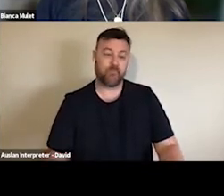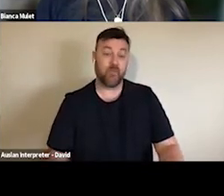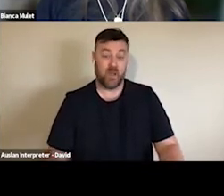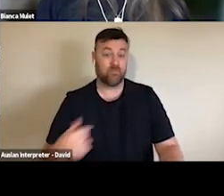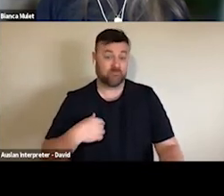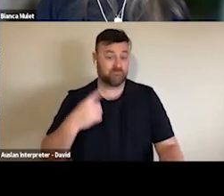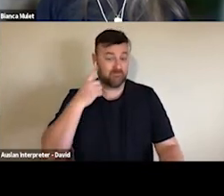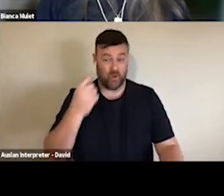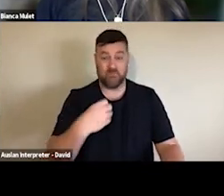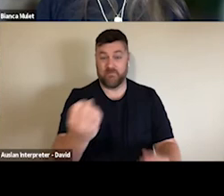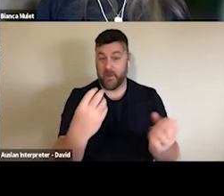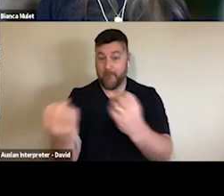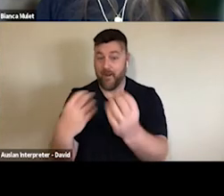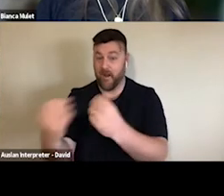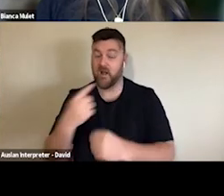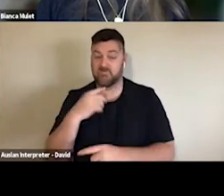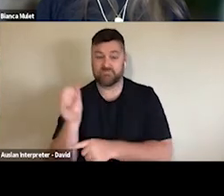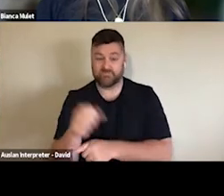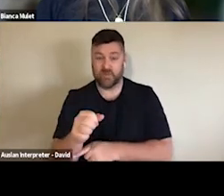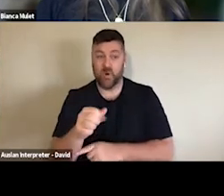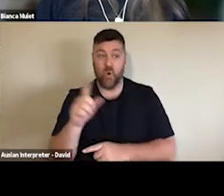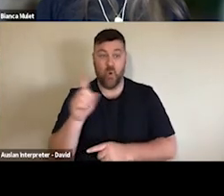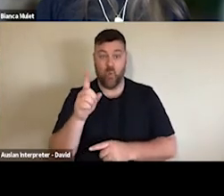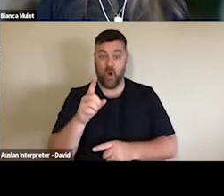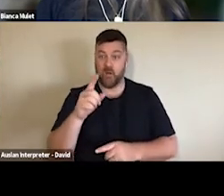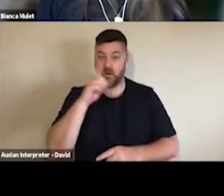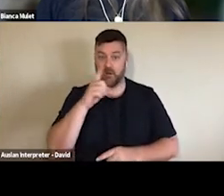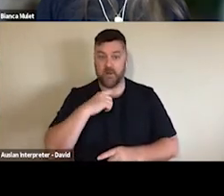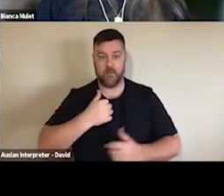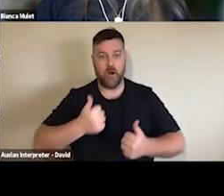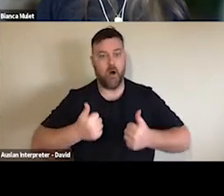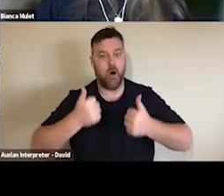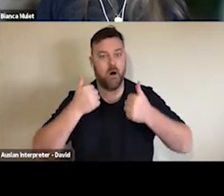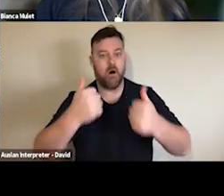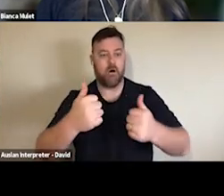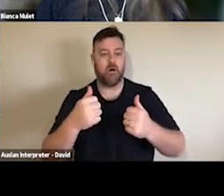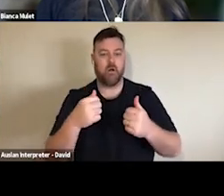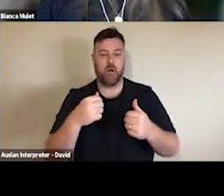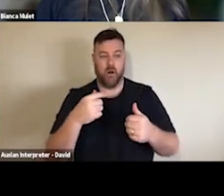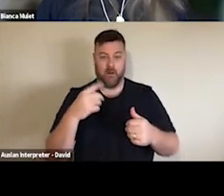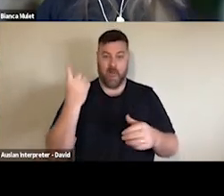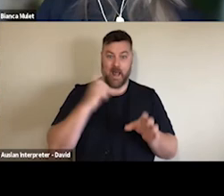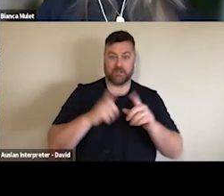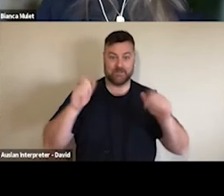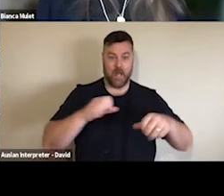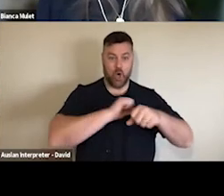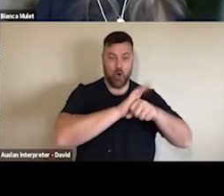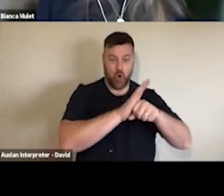If you have something to share, we're giving away prizes for the best which include a consultation with the Australia Council's research team.